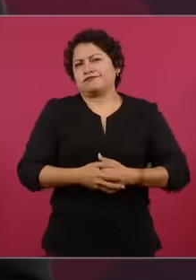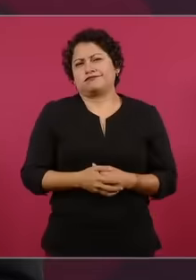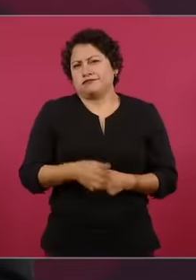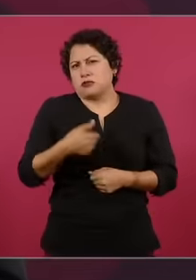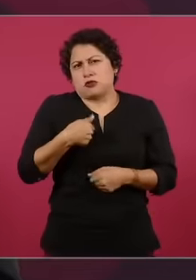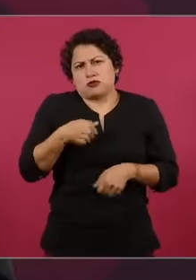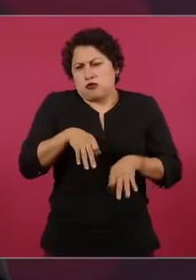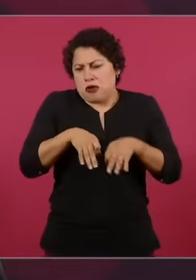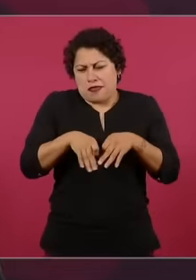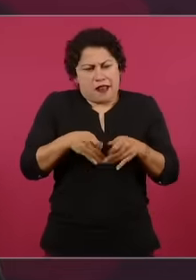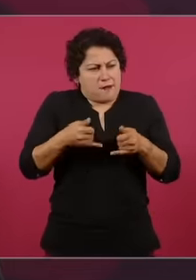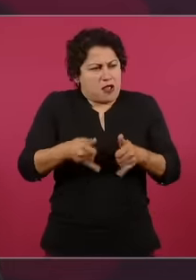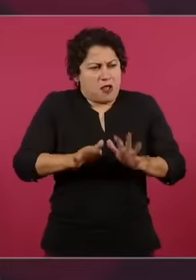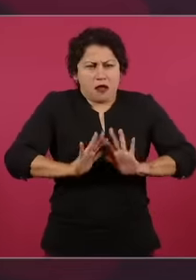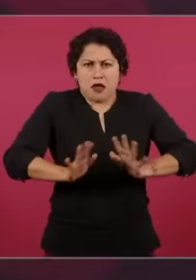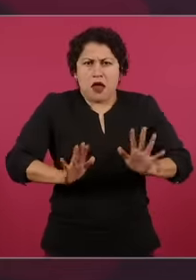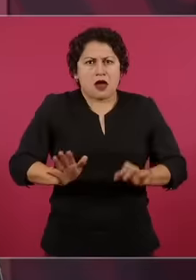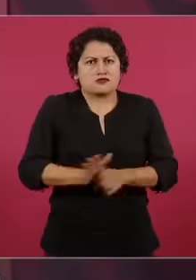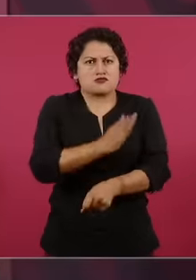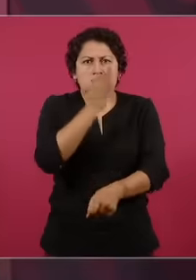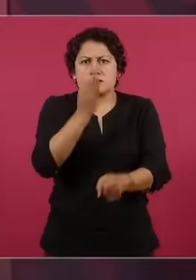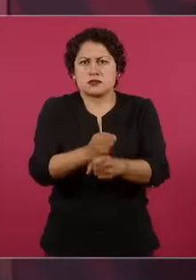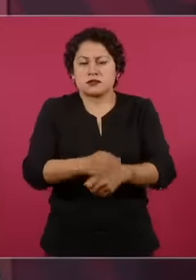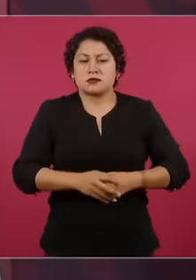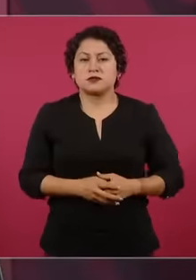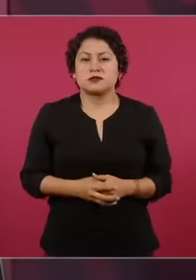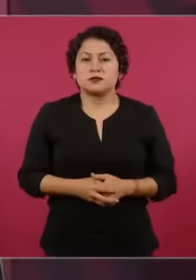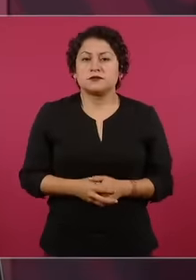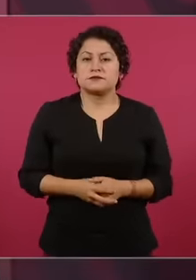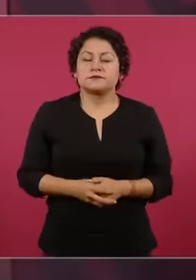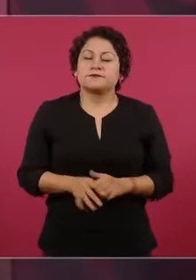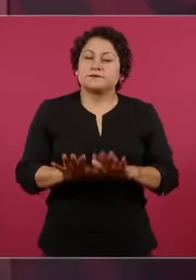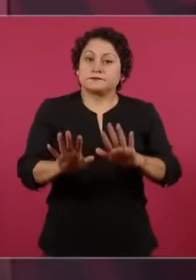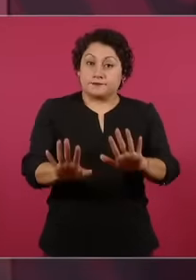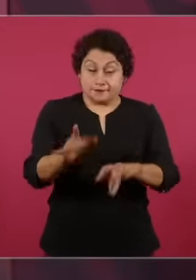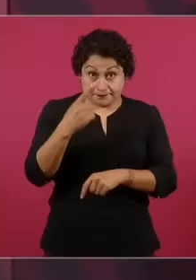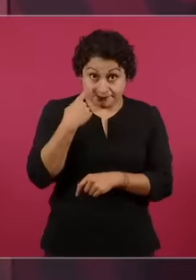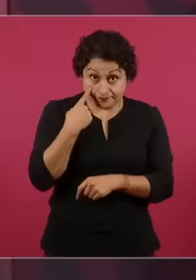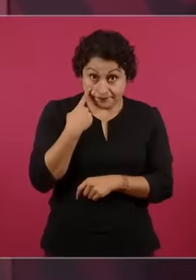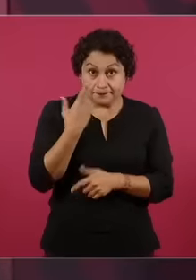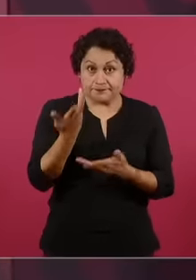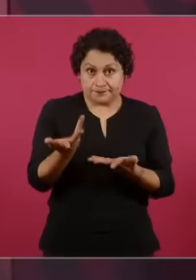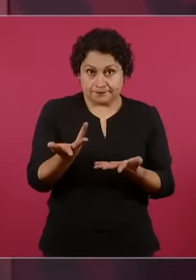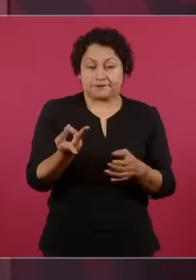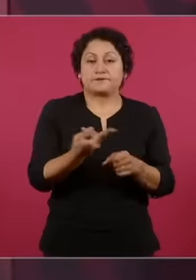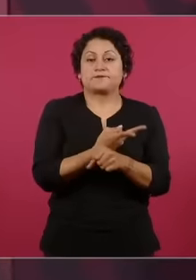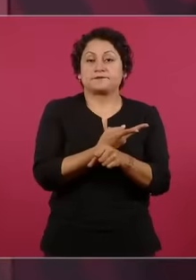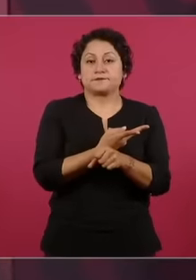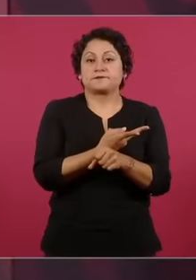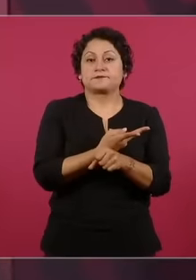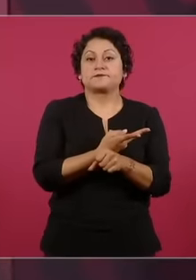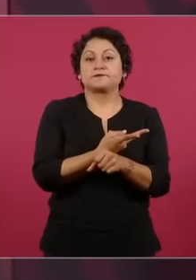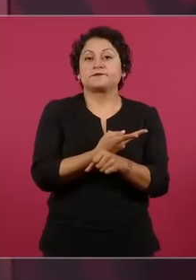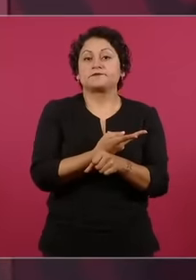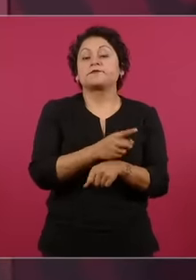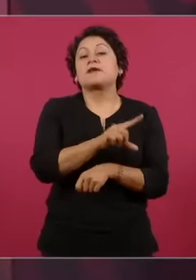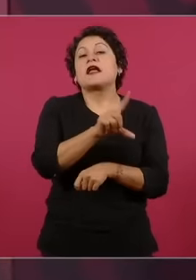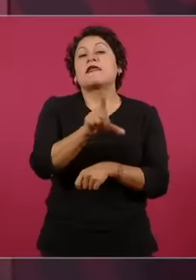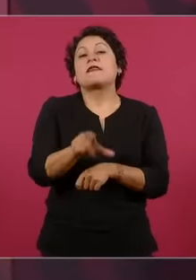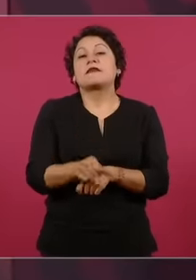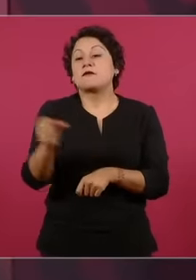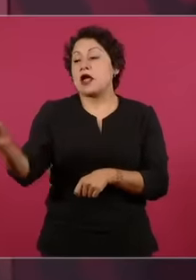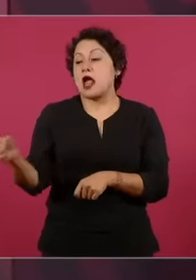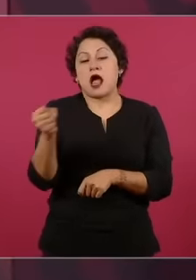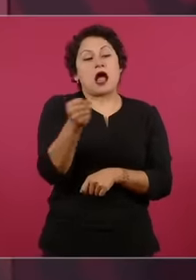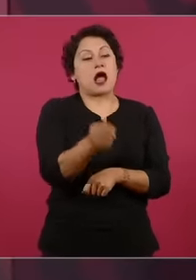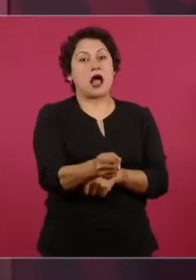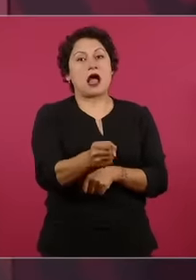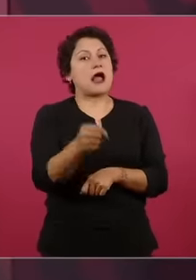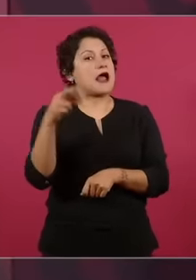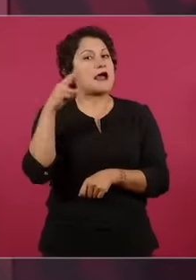one, so it turns out that the court comes in like in May